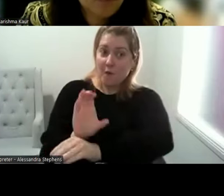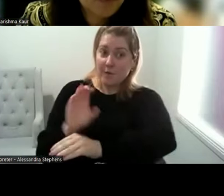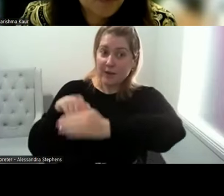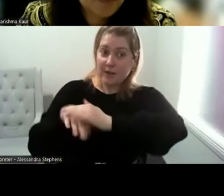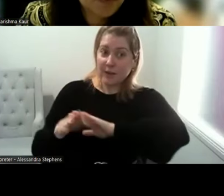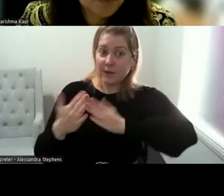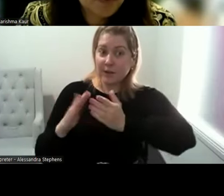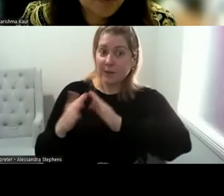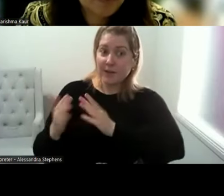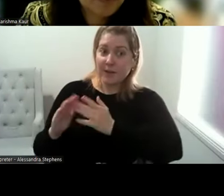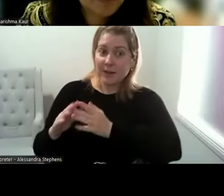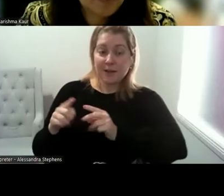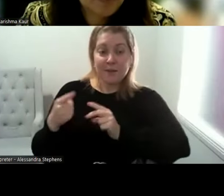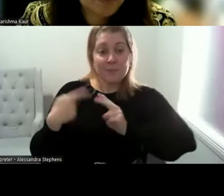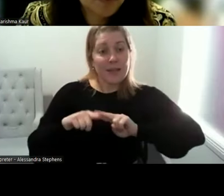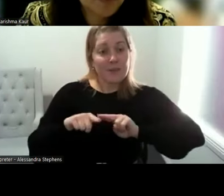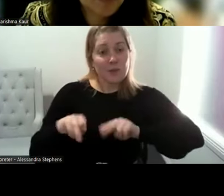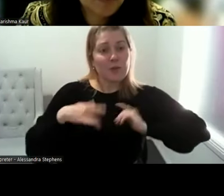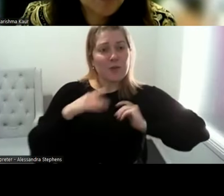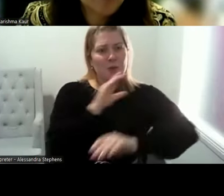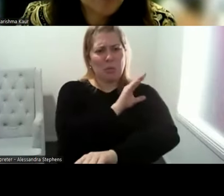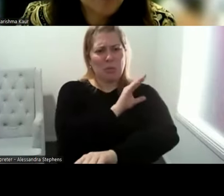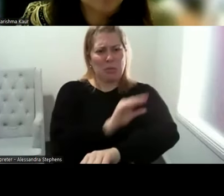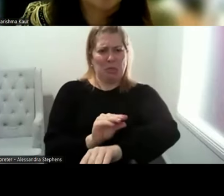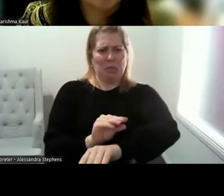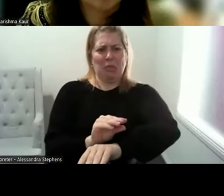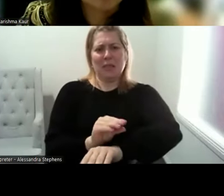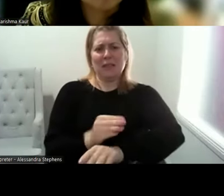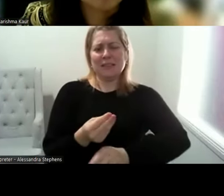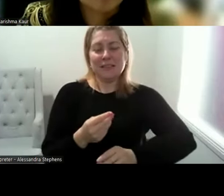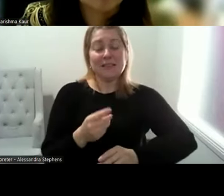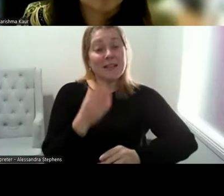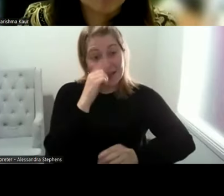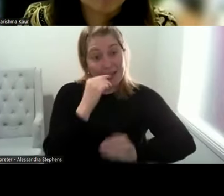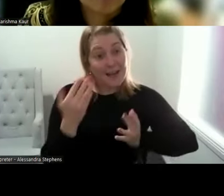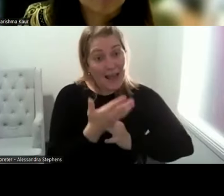there are so many amazing services of support like women's health, Loddon Mallee,